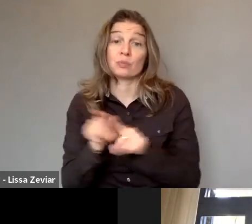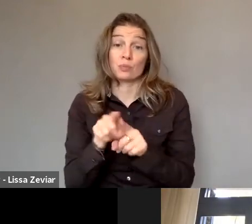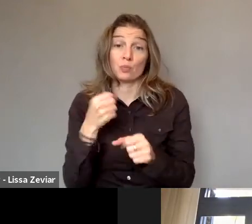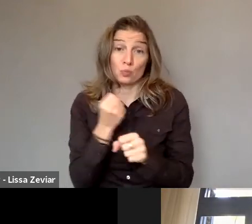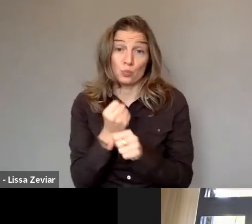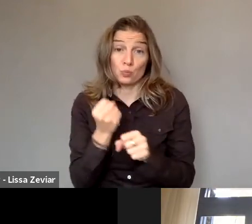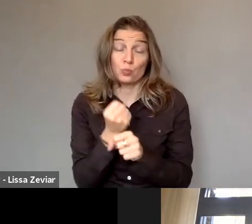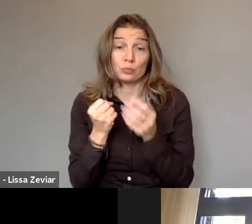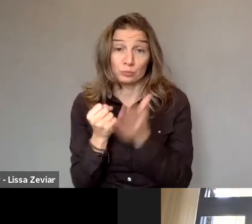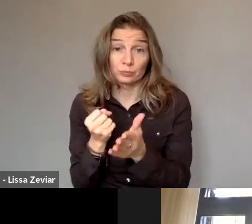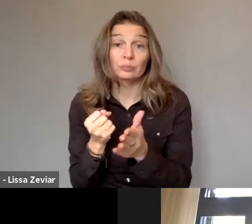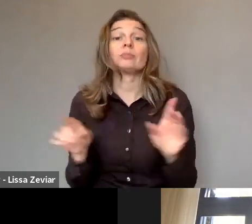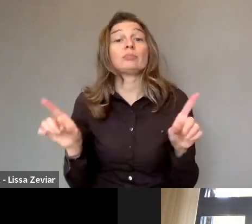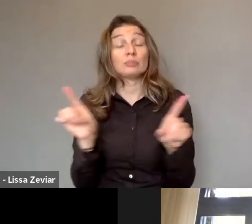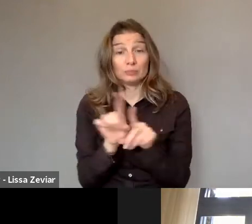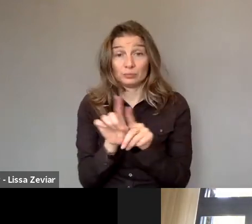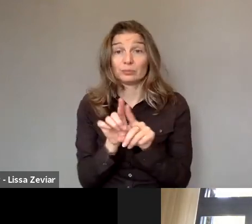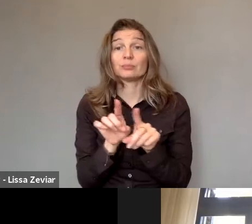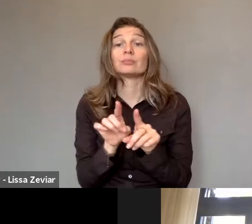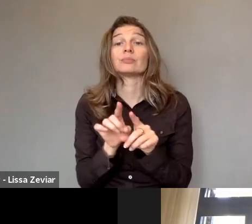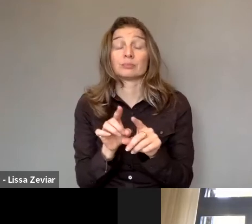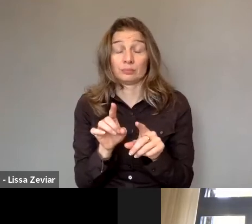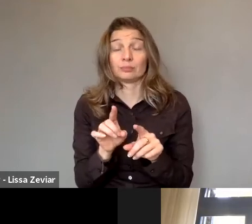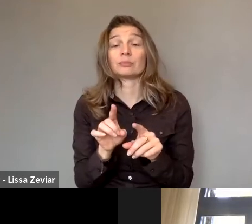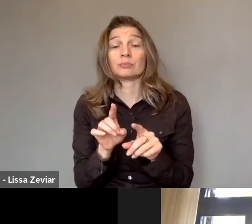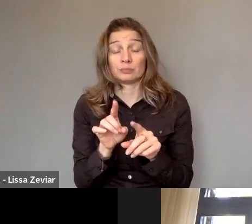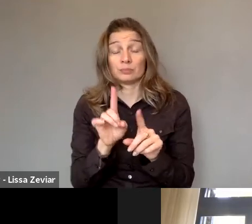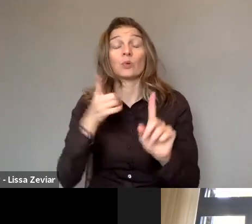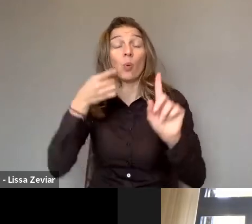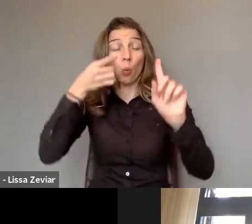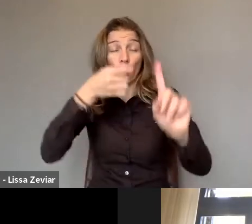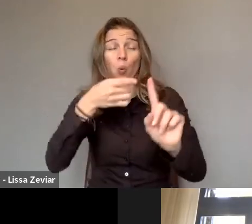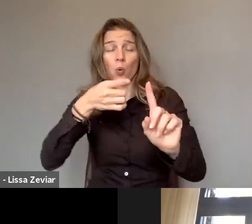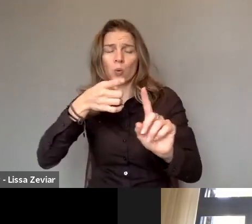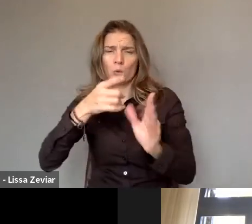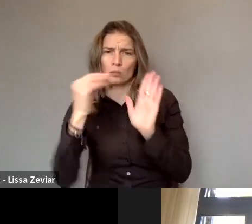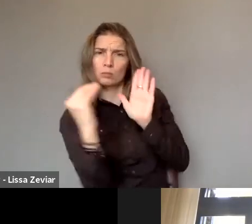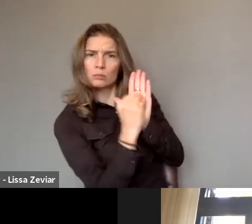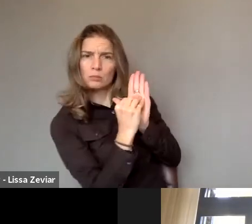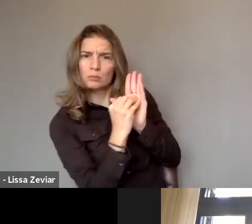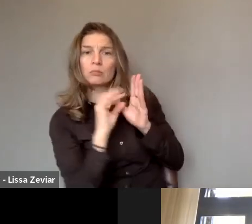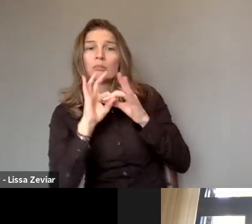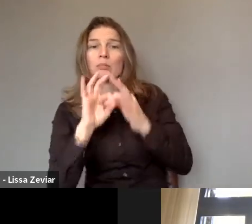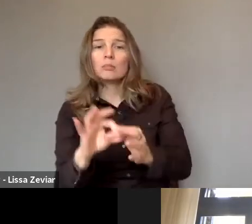on where we'll also have a strong angle on women and girls with disabilities.